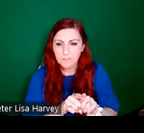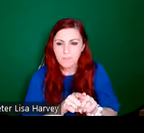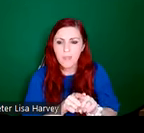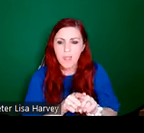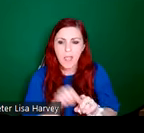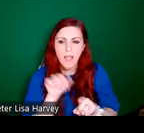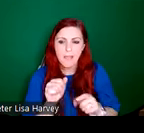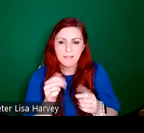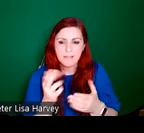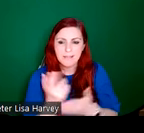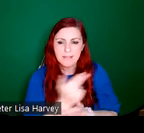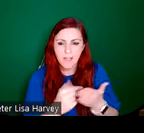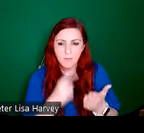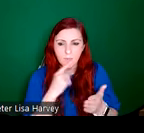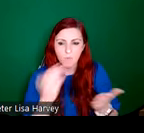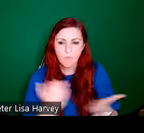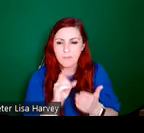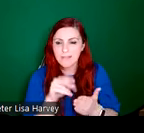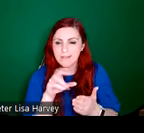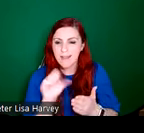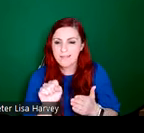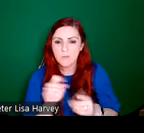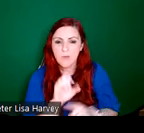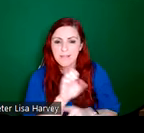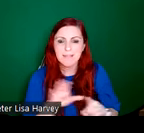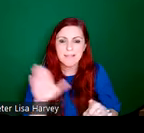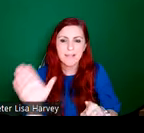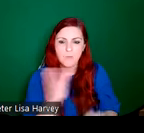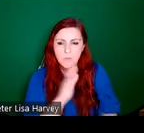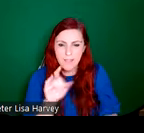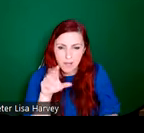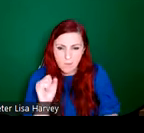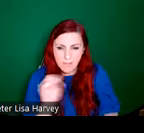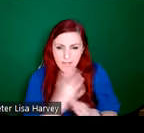of these stained glass panels were sent to St. Louis World Fair in 1904, before